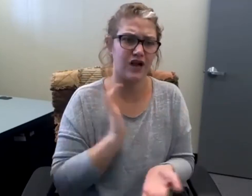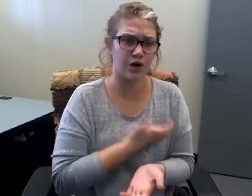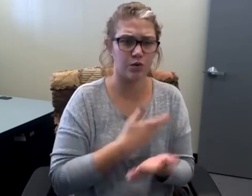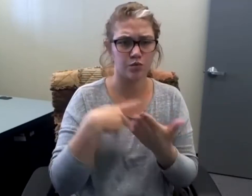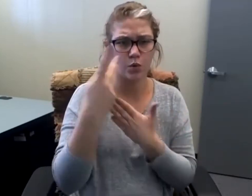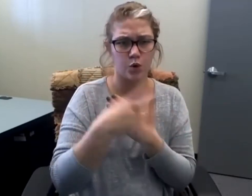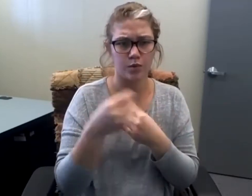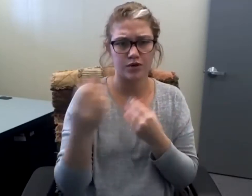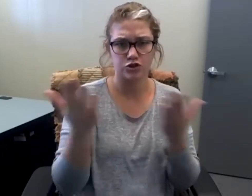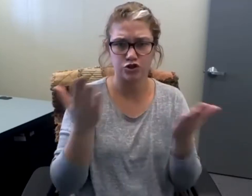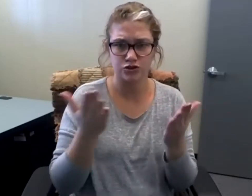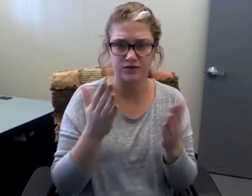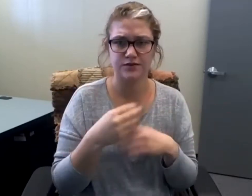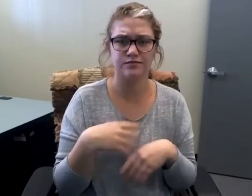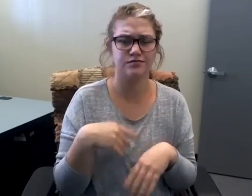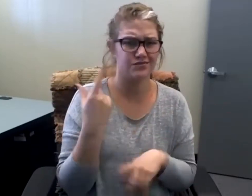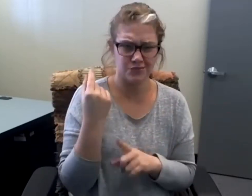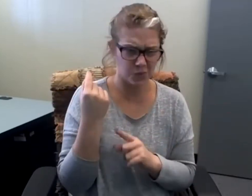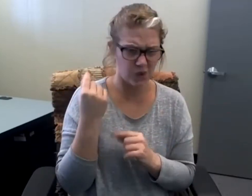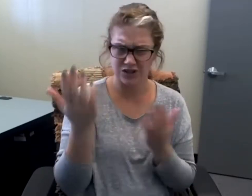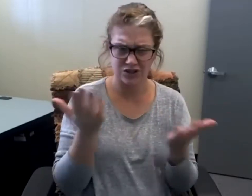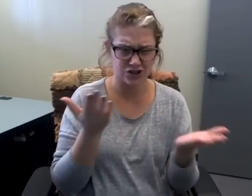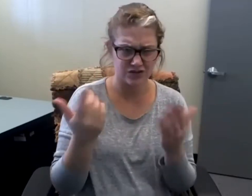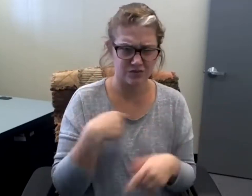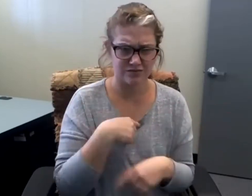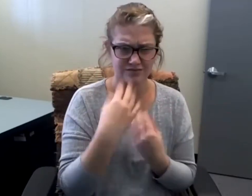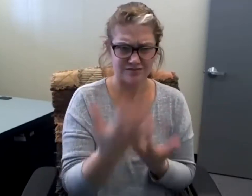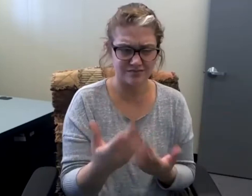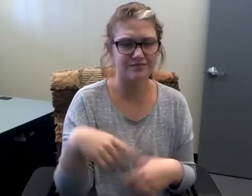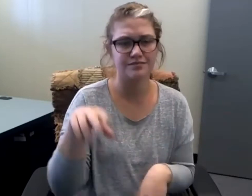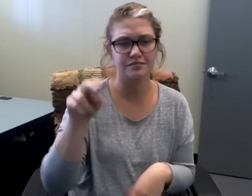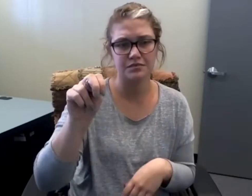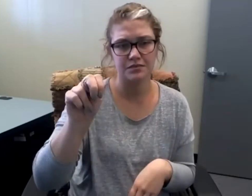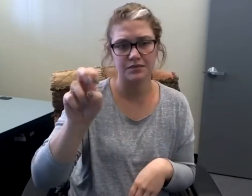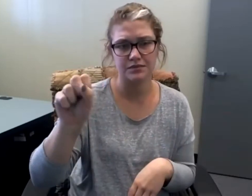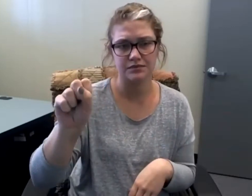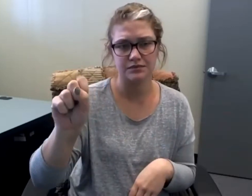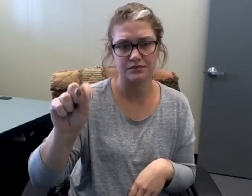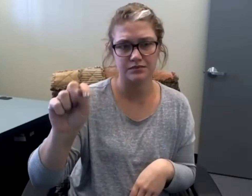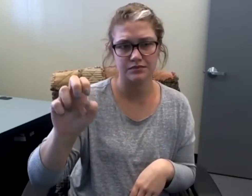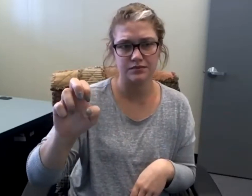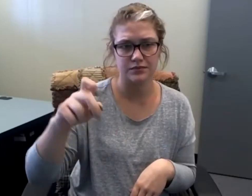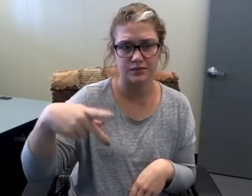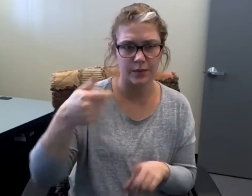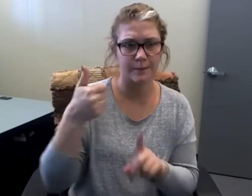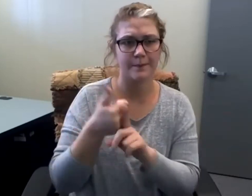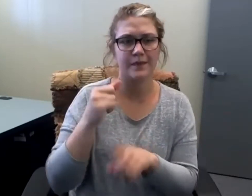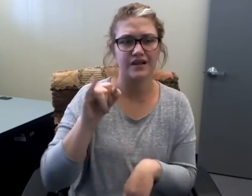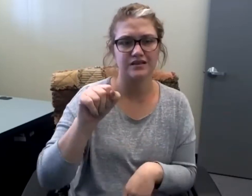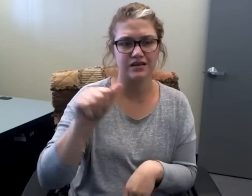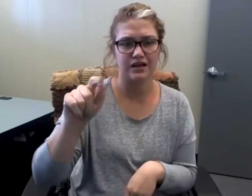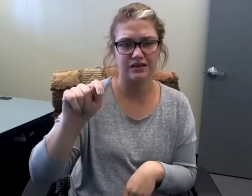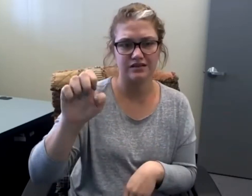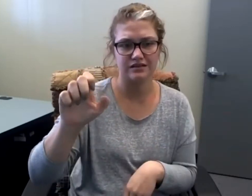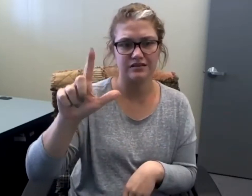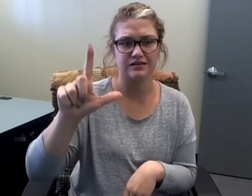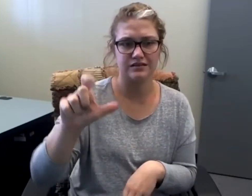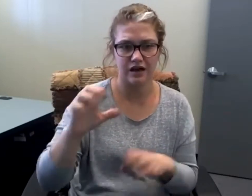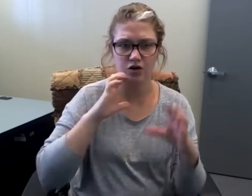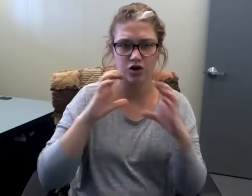other services. We also provide programs and services and that includes a program called NSTEP,